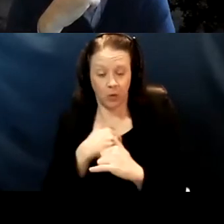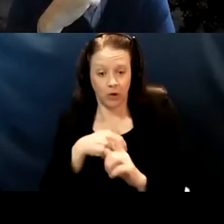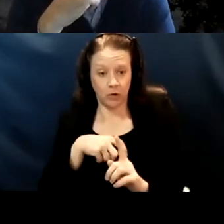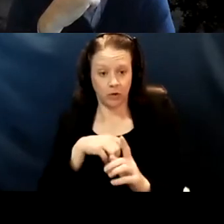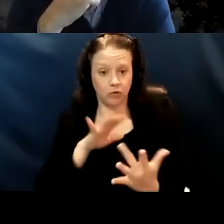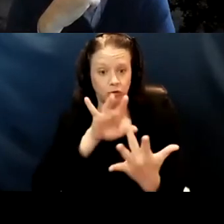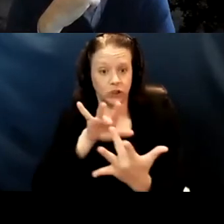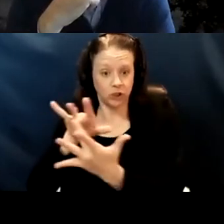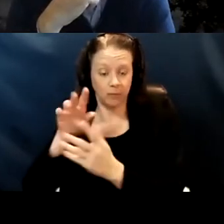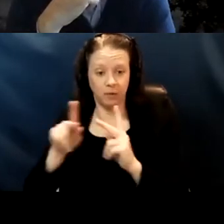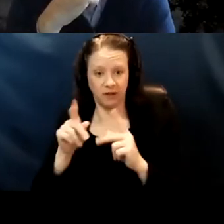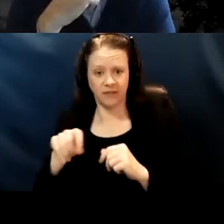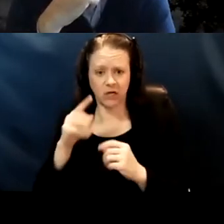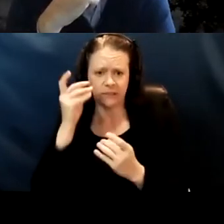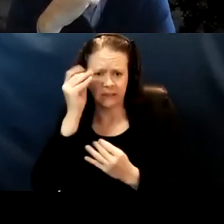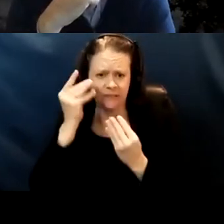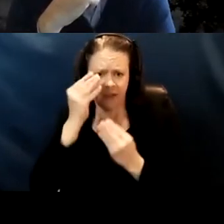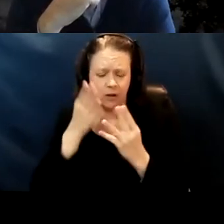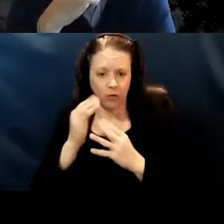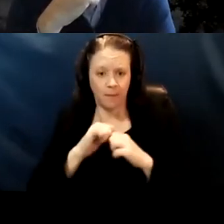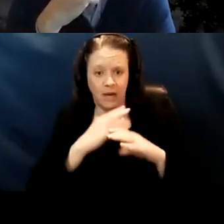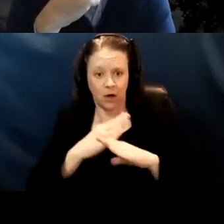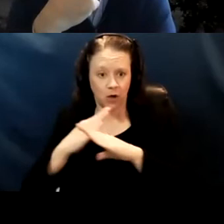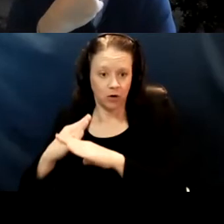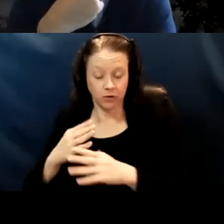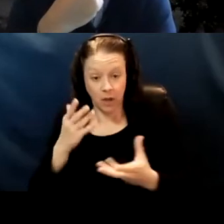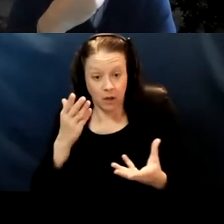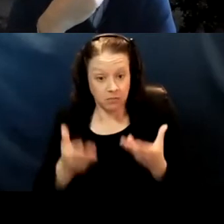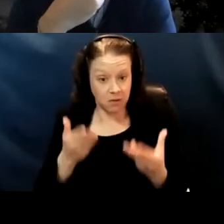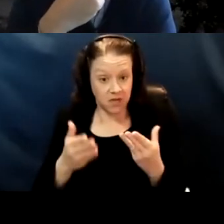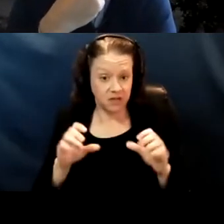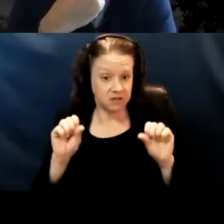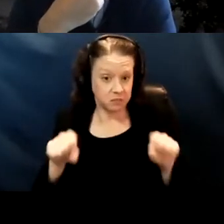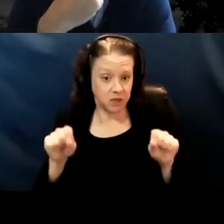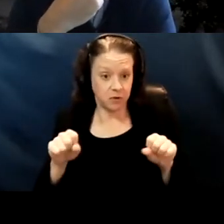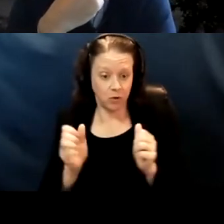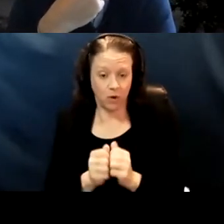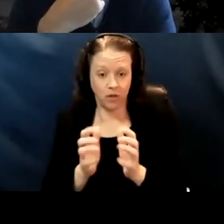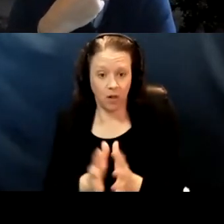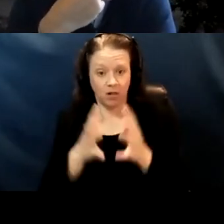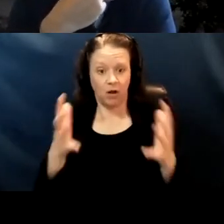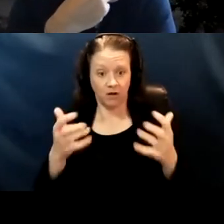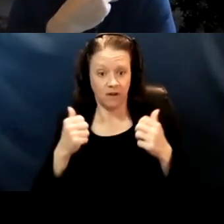if they're sort of thinking through the barriers, maybe it's possible with a lot of effort to get to,